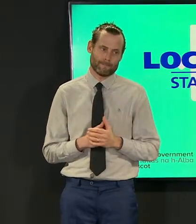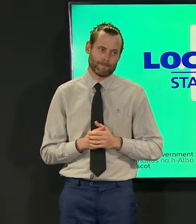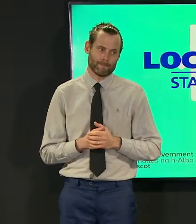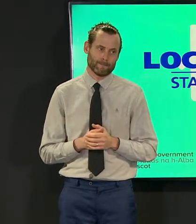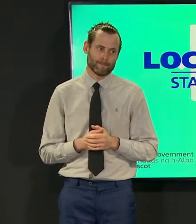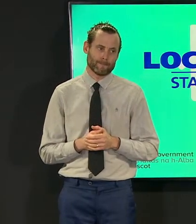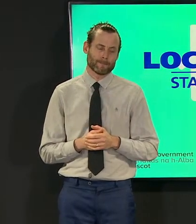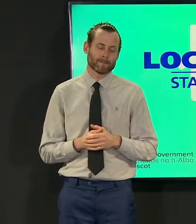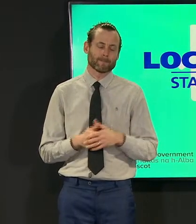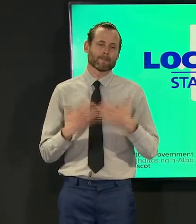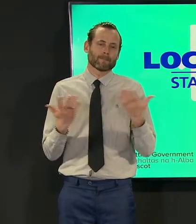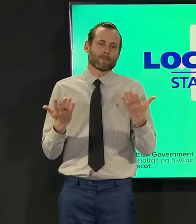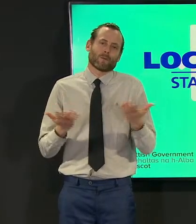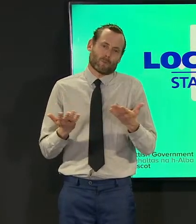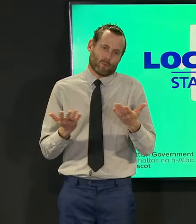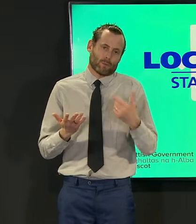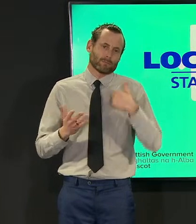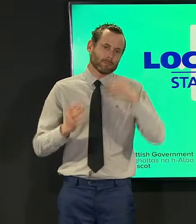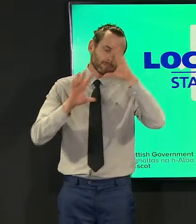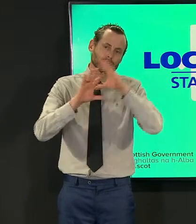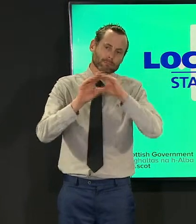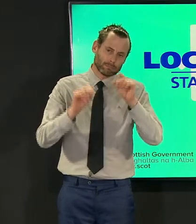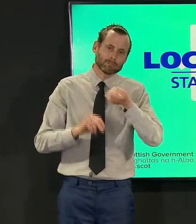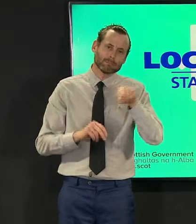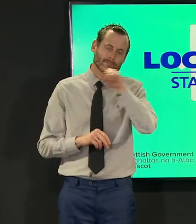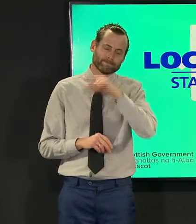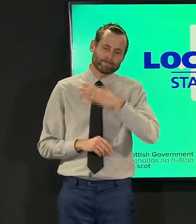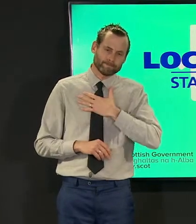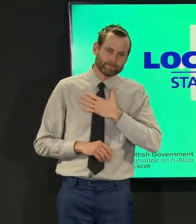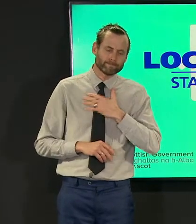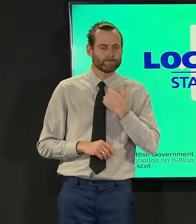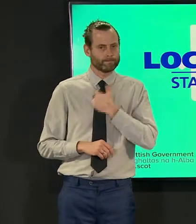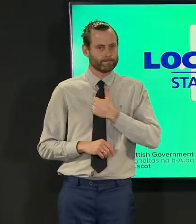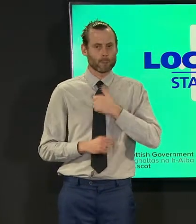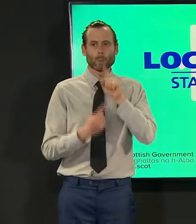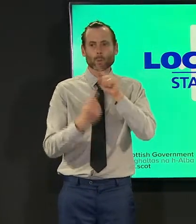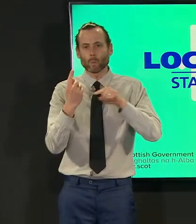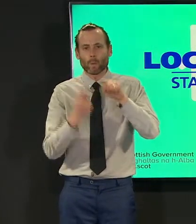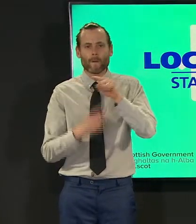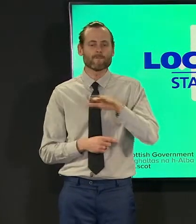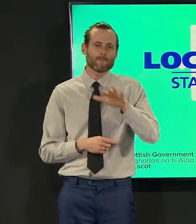once again i want to send my condolences to all of those who have lost a loved one